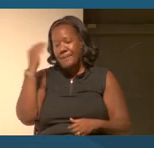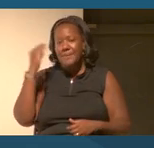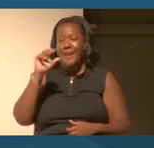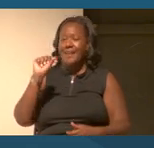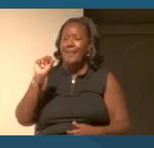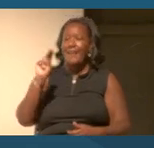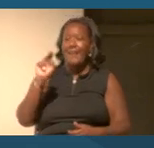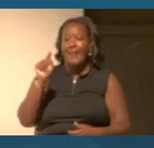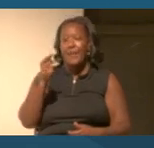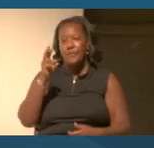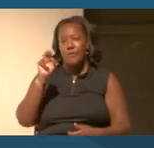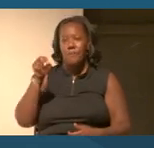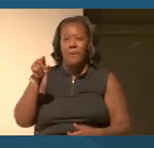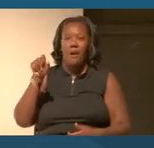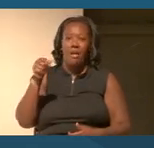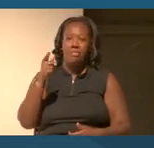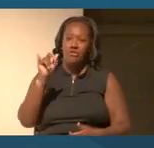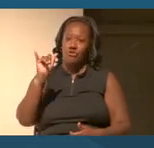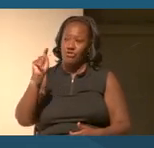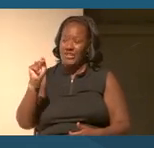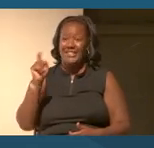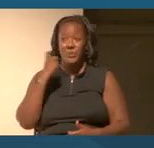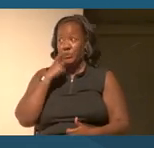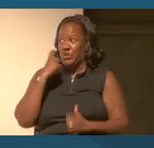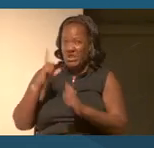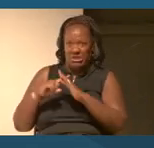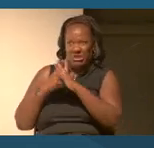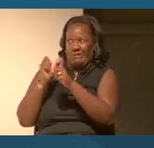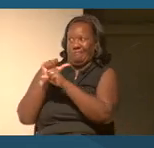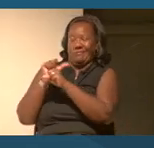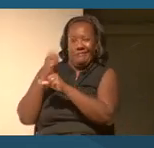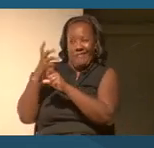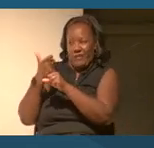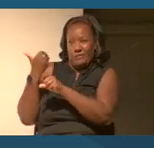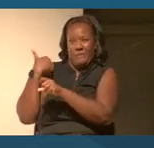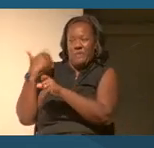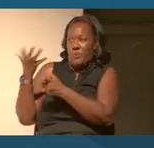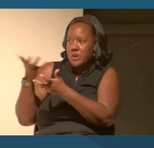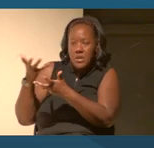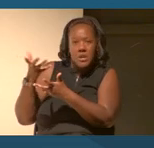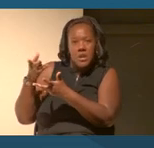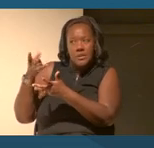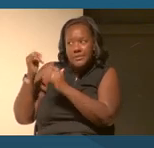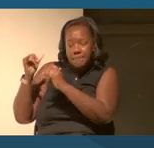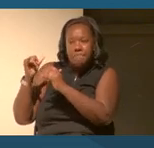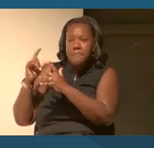just come into being five years earlier. But those kinds of experiences could sort of knock you off your feet.